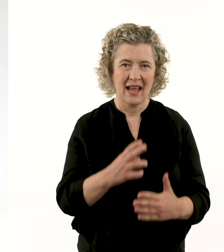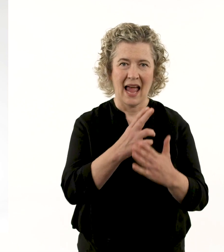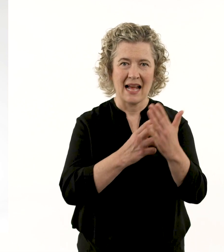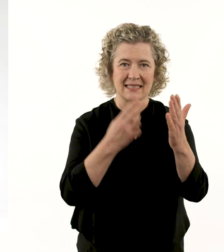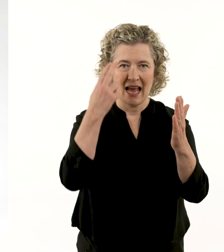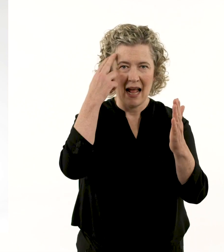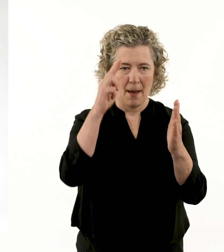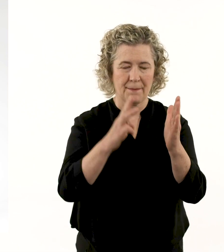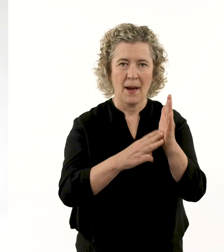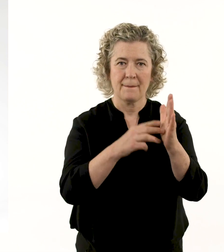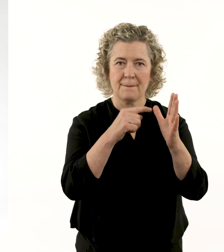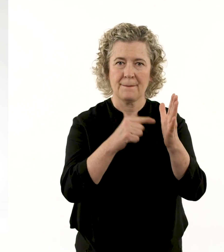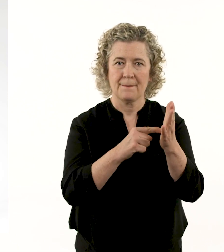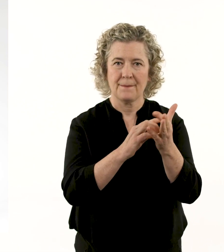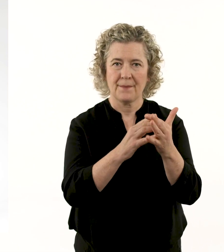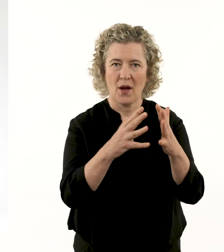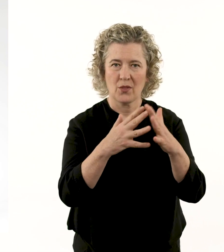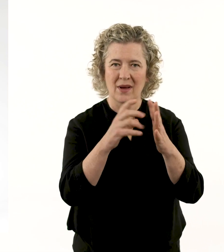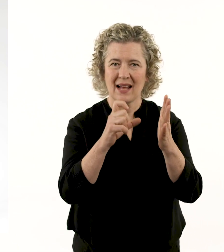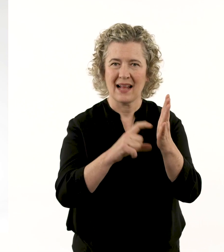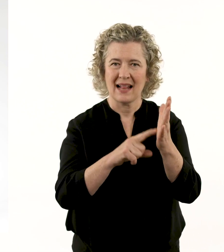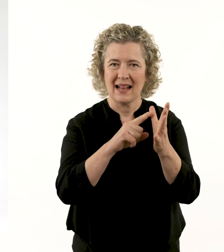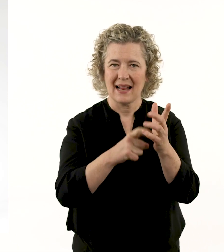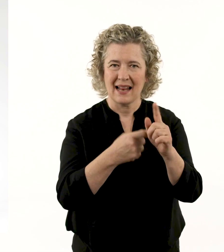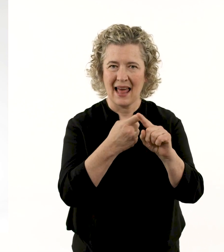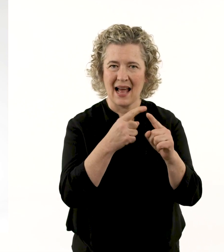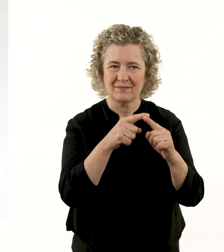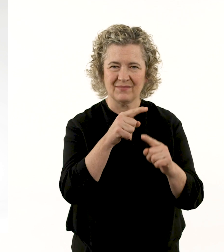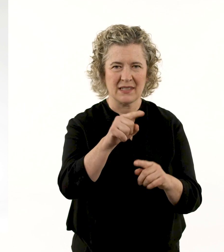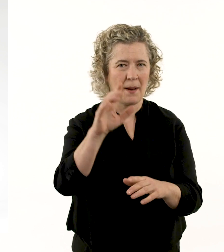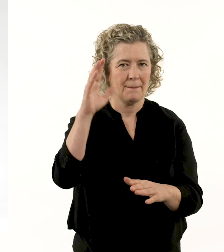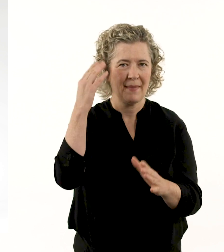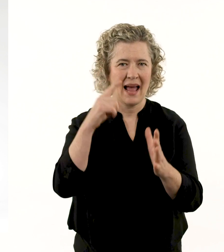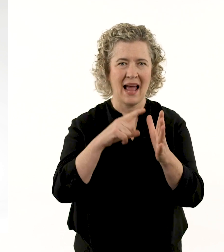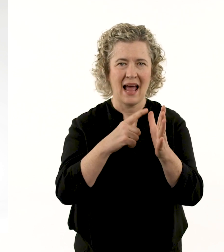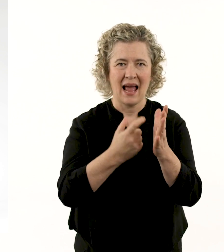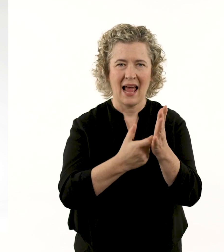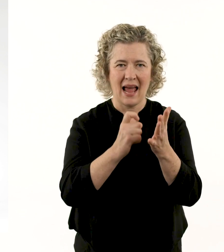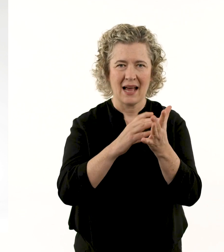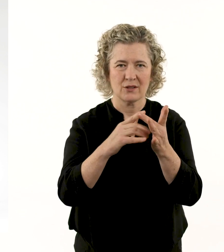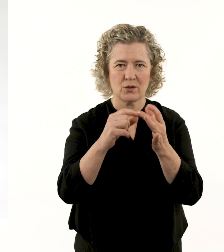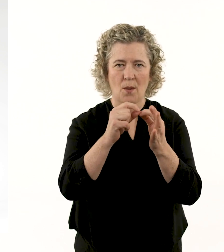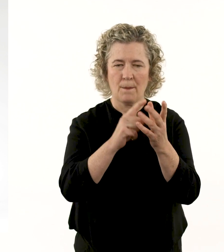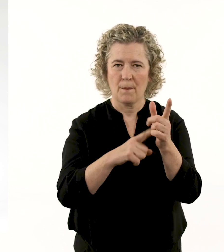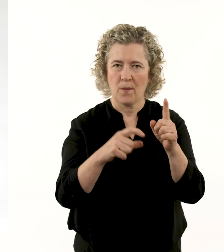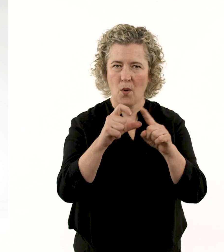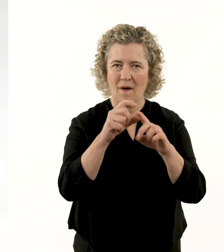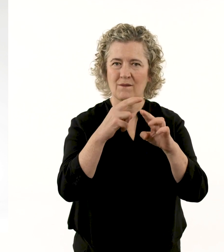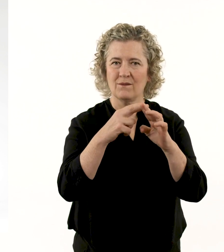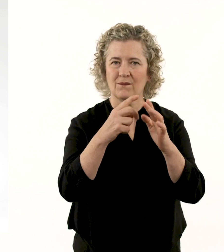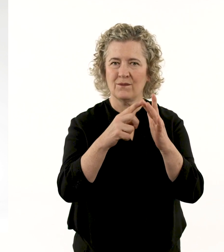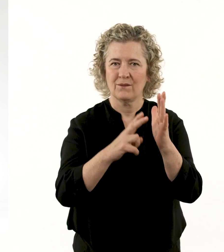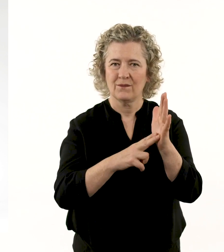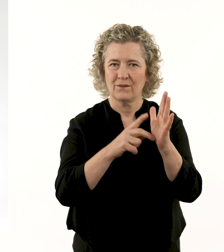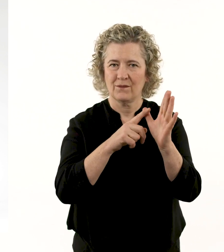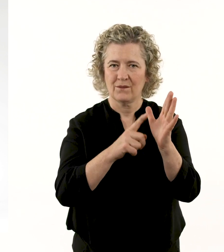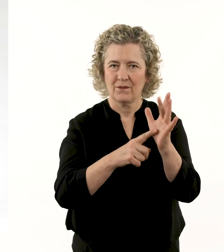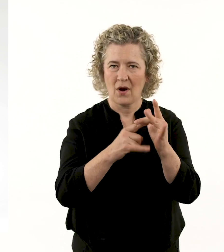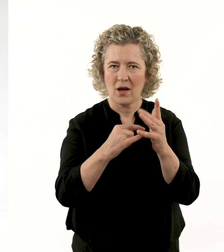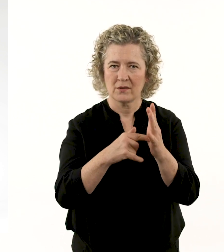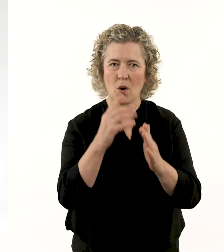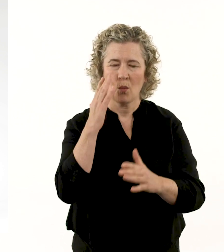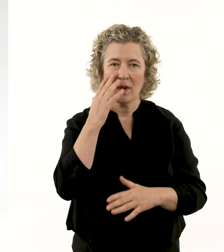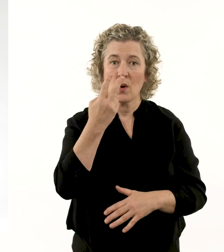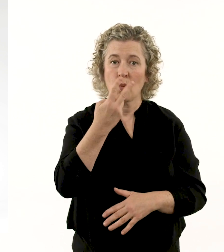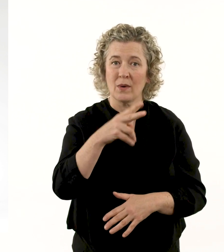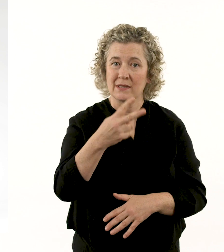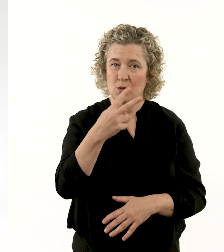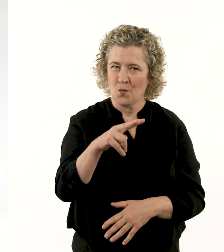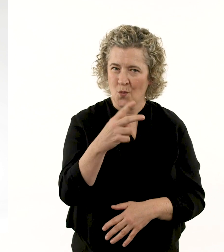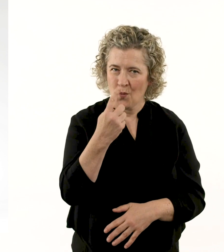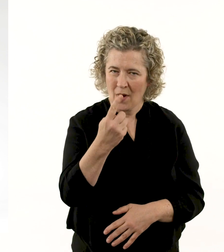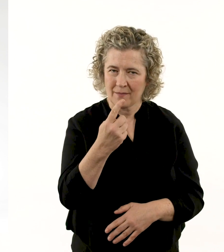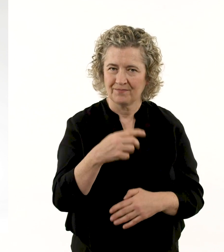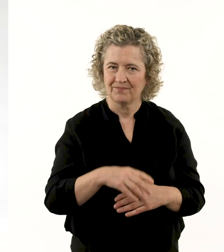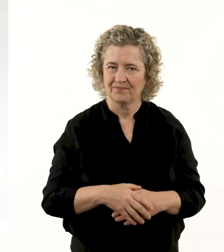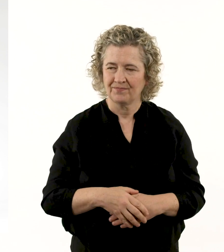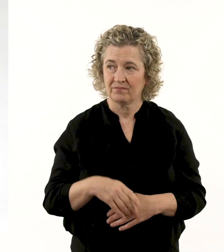Matthew Clarke was previously an Archibald finalist in 2021.